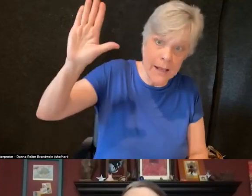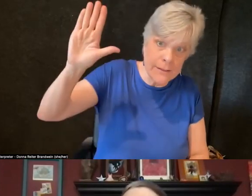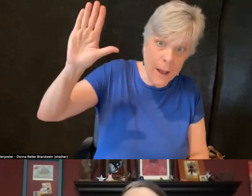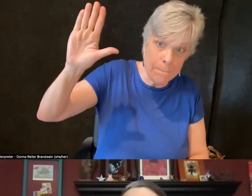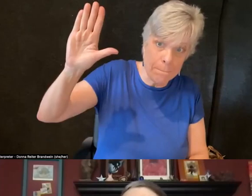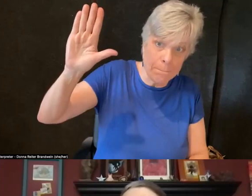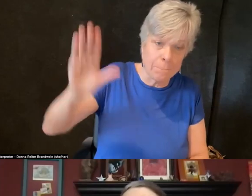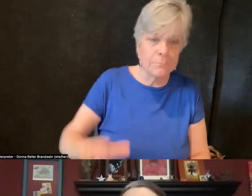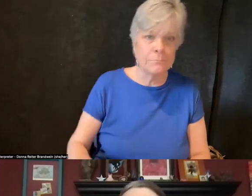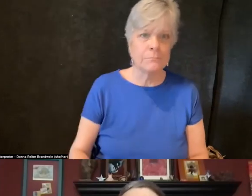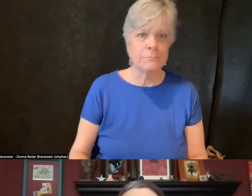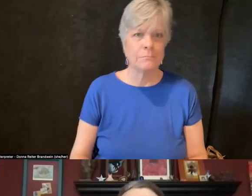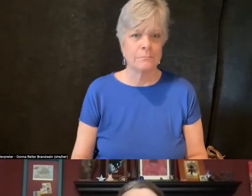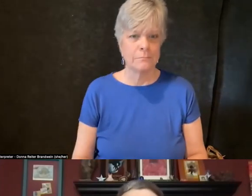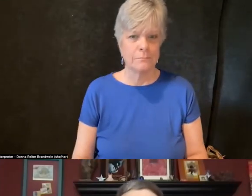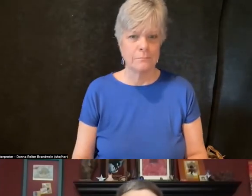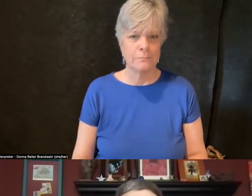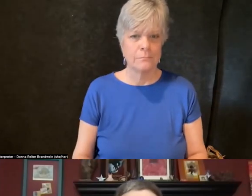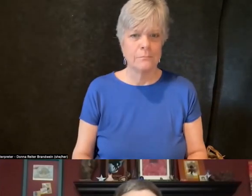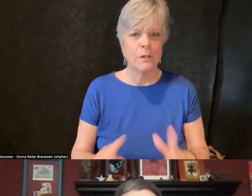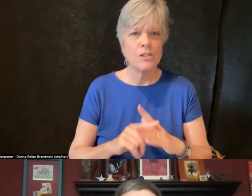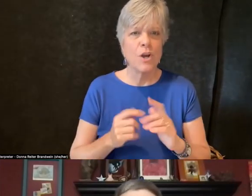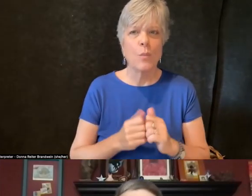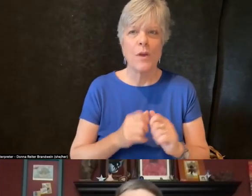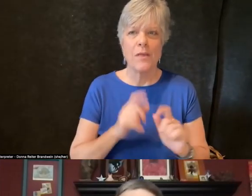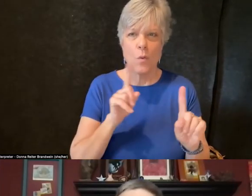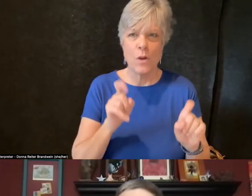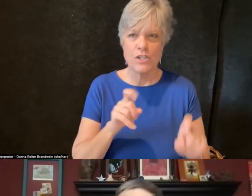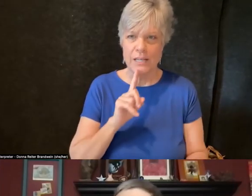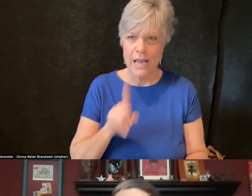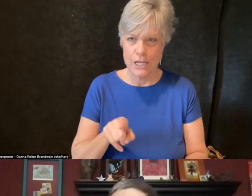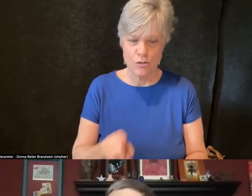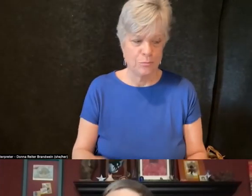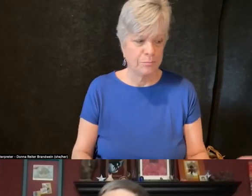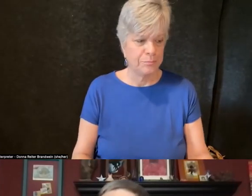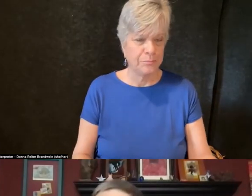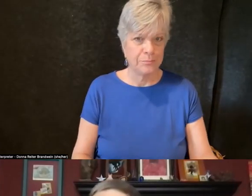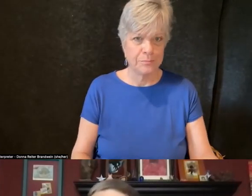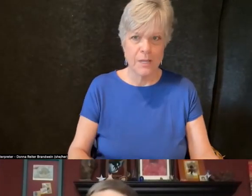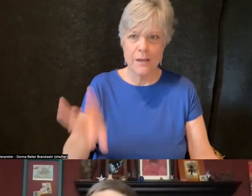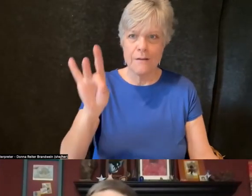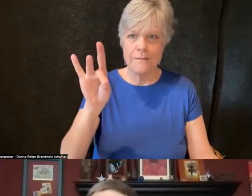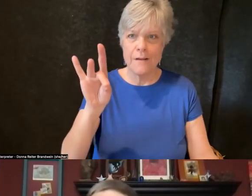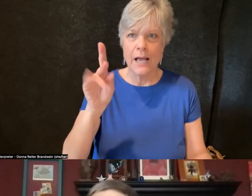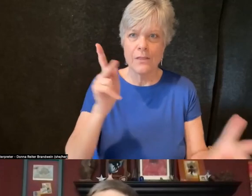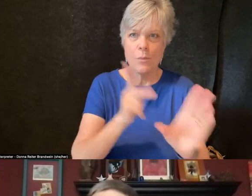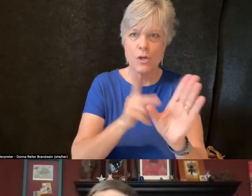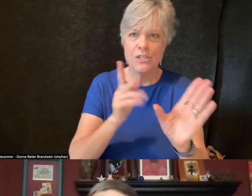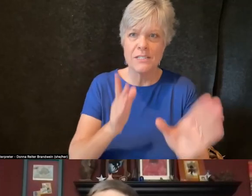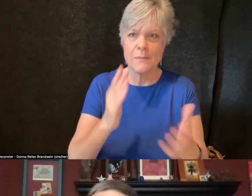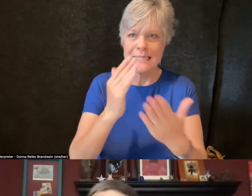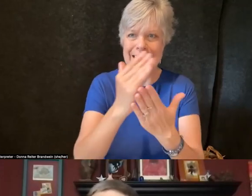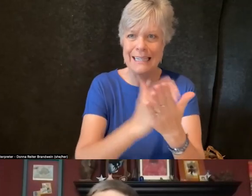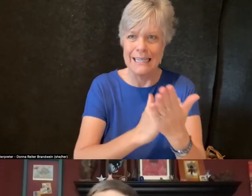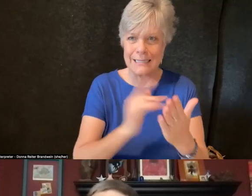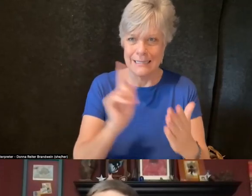And yeah, we can start with Q&A first. Let me find the participants list while the screen is going.